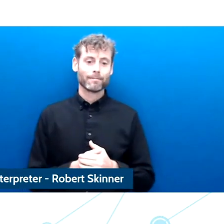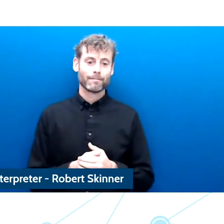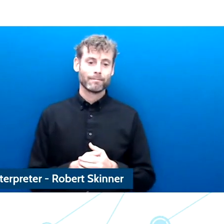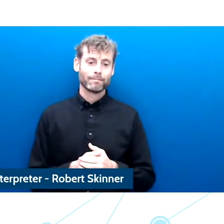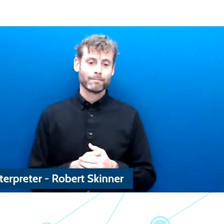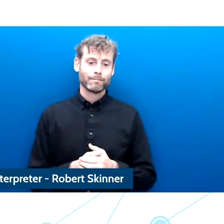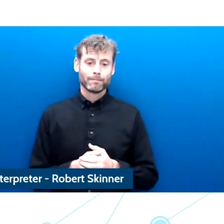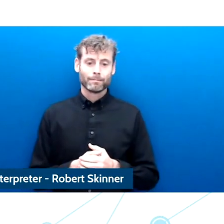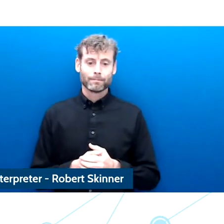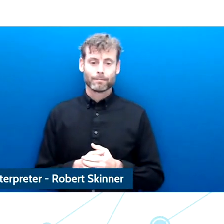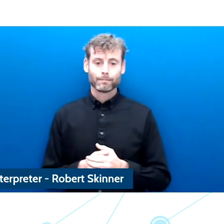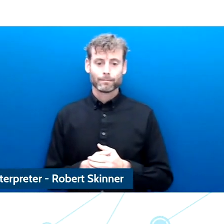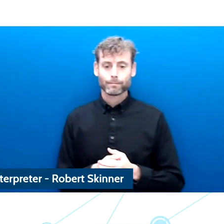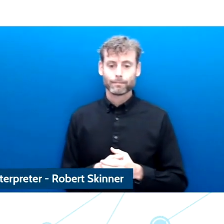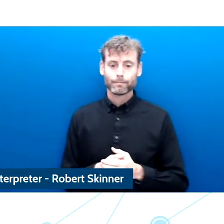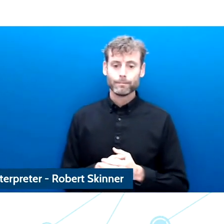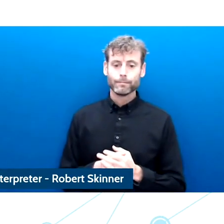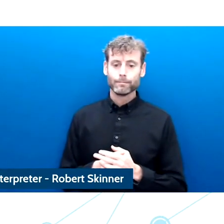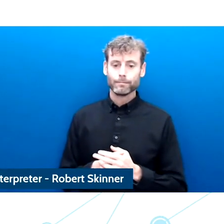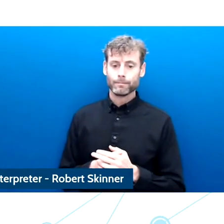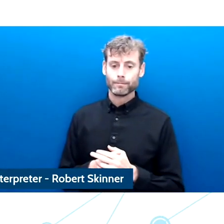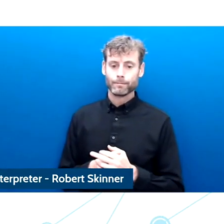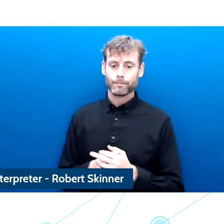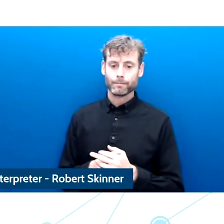Okay, can you see it now?